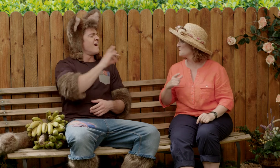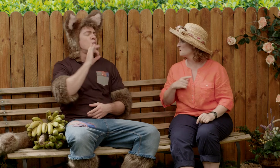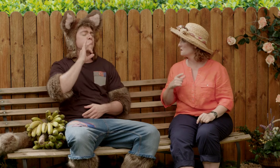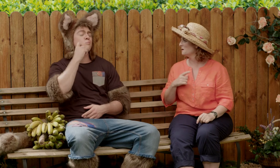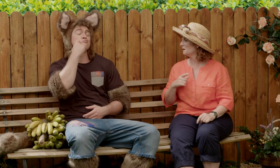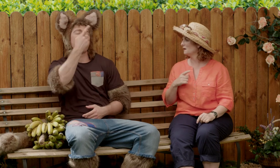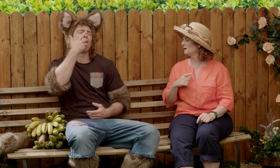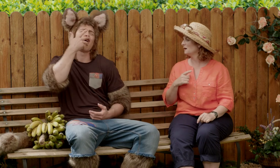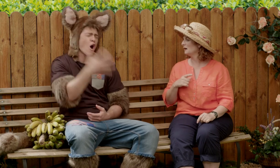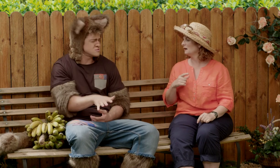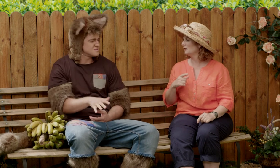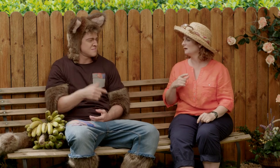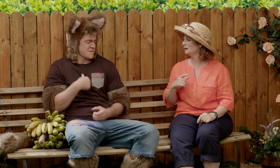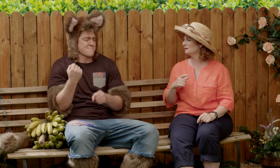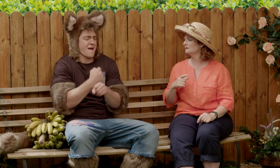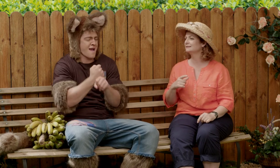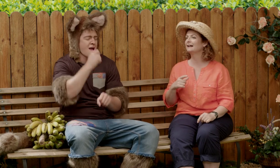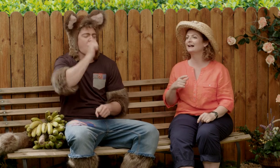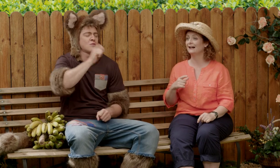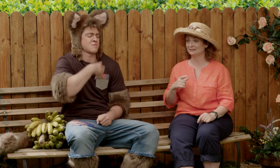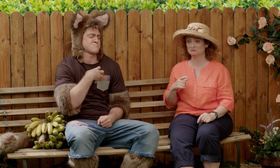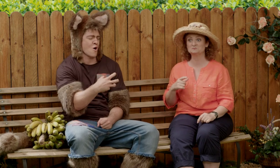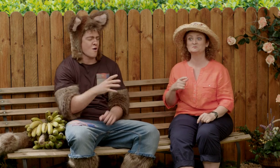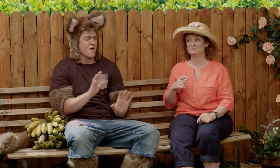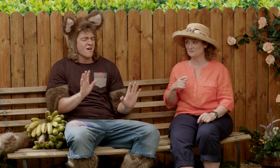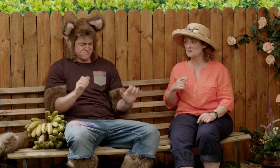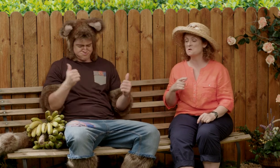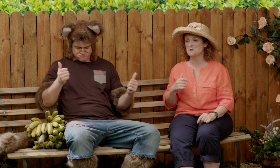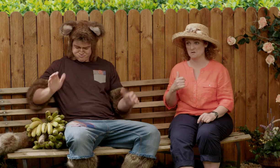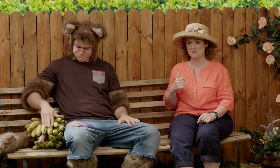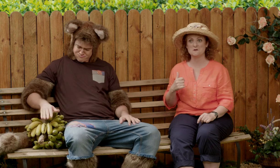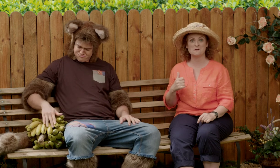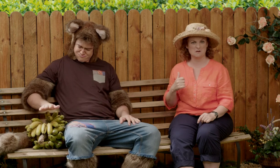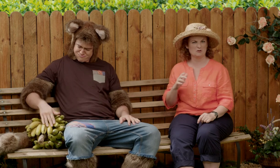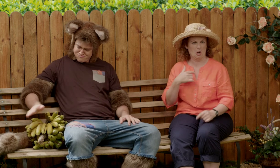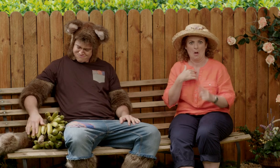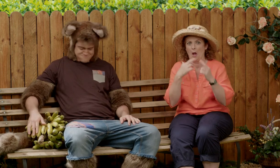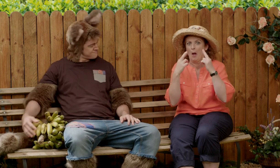These are just in case tomorrow's a hot day too. So we can make some more delicious banana ice cream.